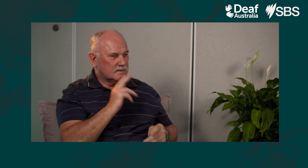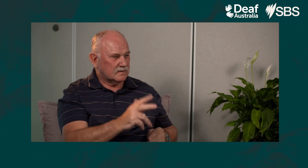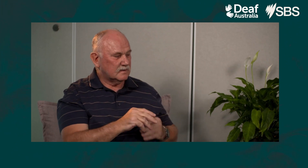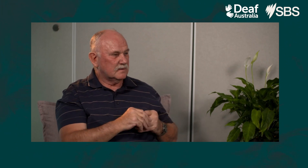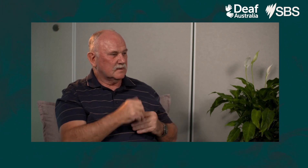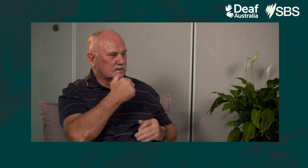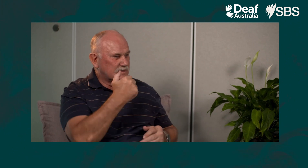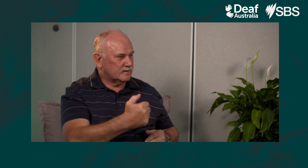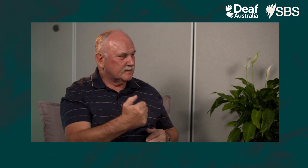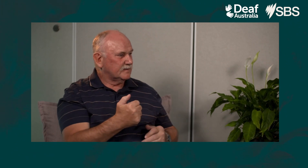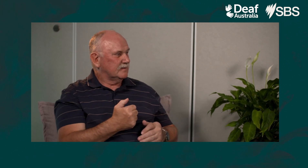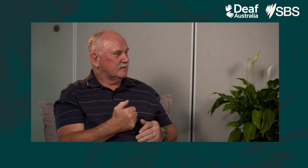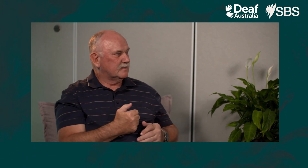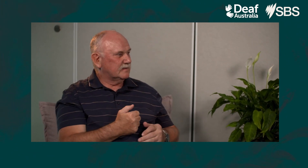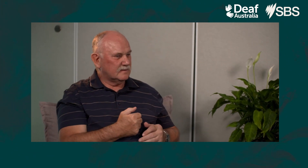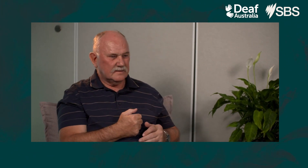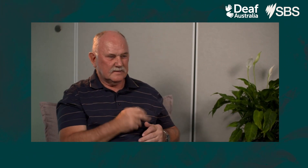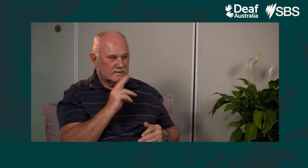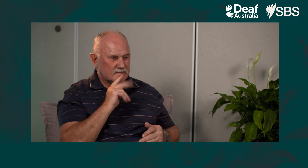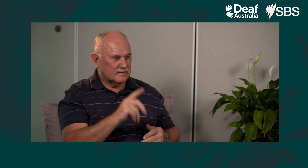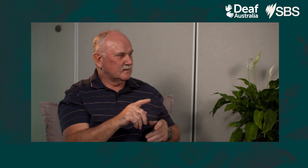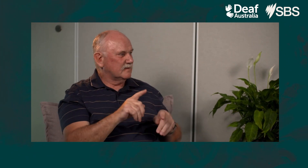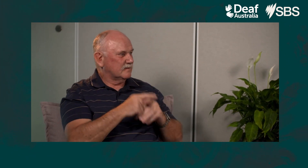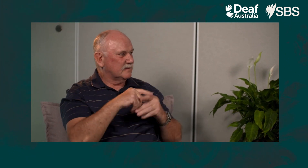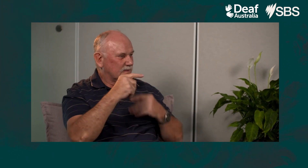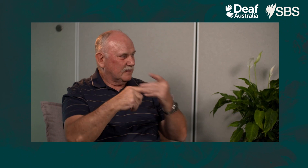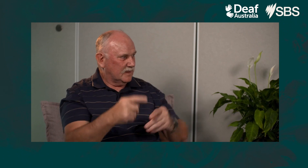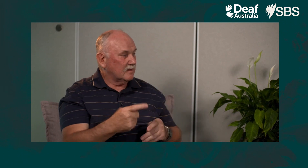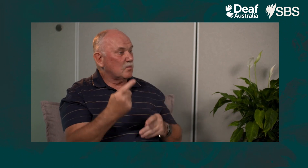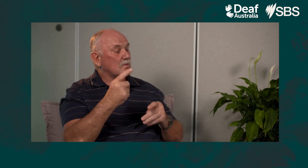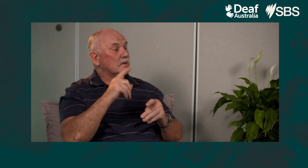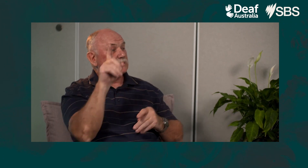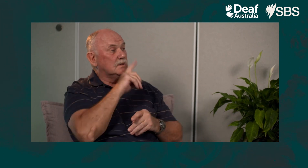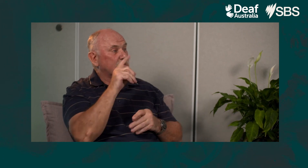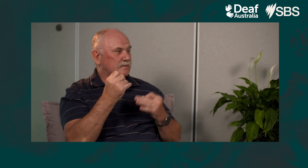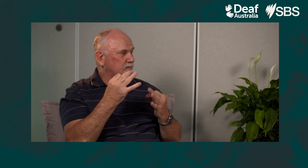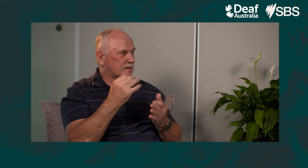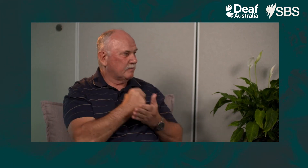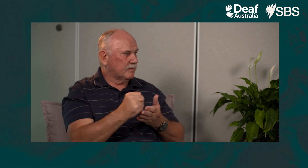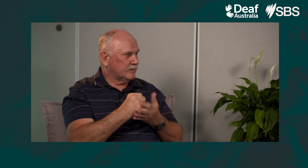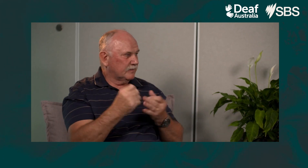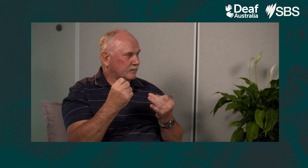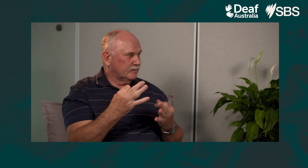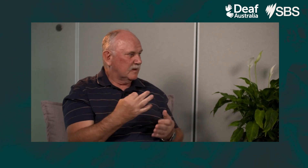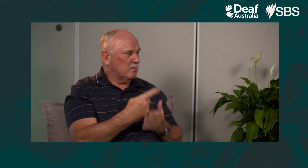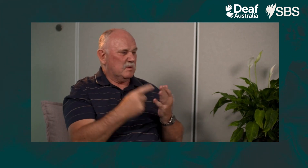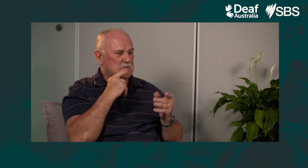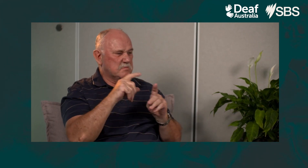and off the front if you're male. Such as number 10, number 12, number 16. And some of us didn't have numbers, like myself.